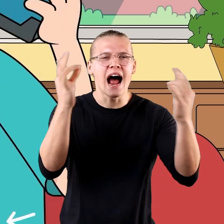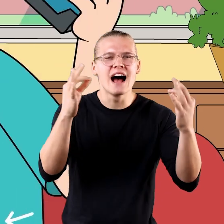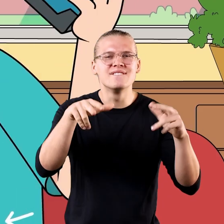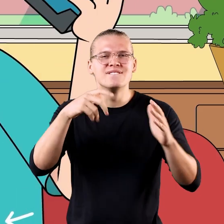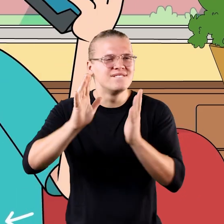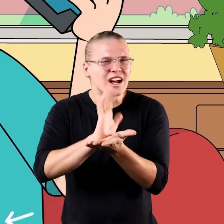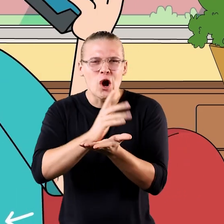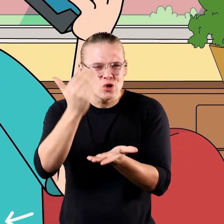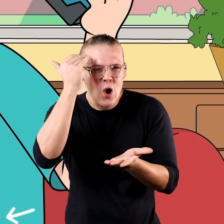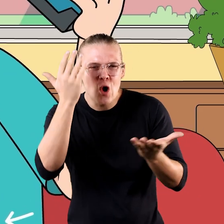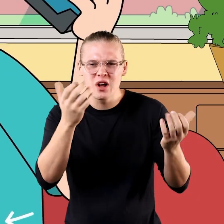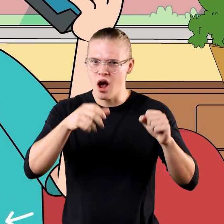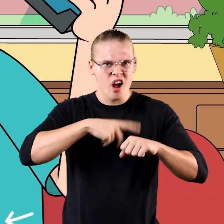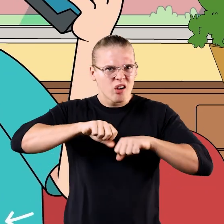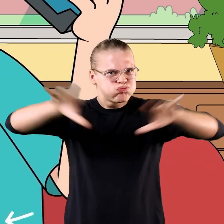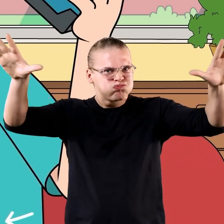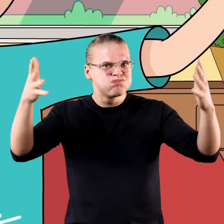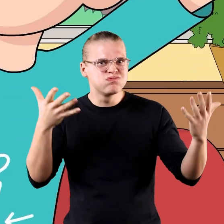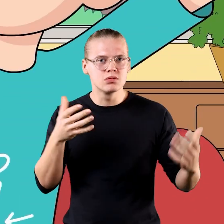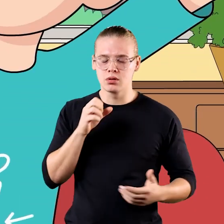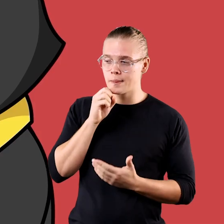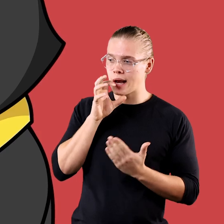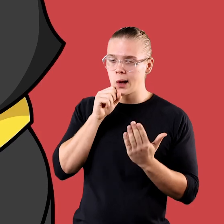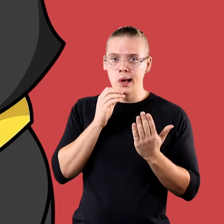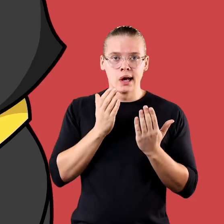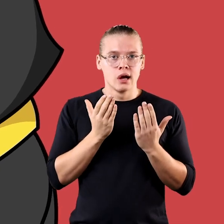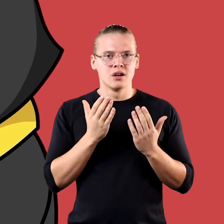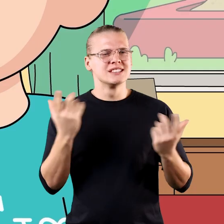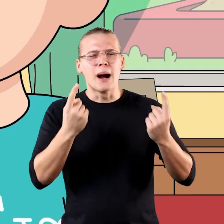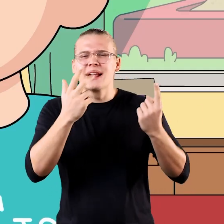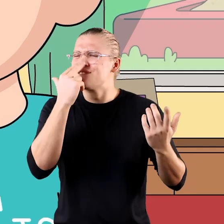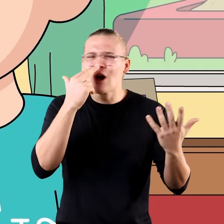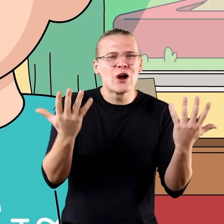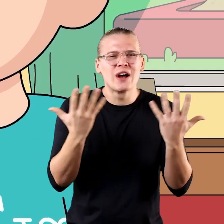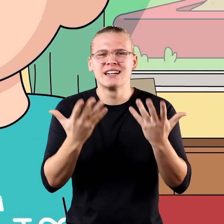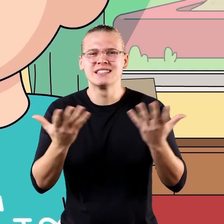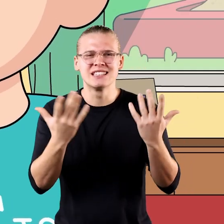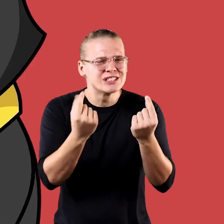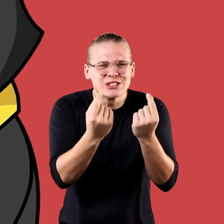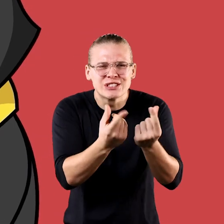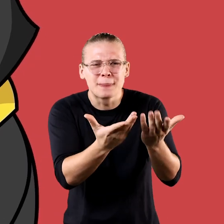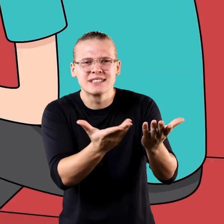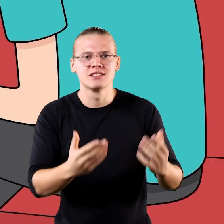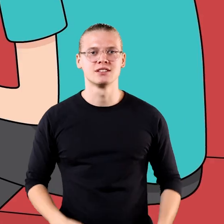Funny cat video, you know? We could go viral! [meows] Come on... Do something funny!